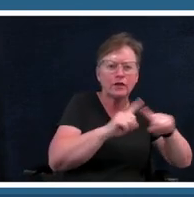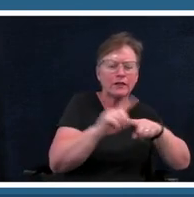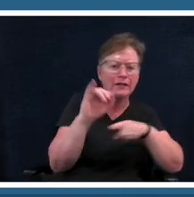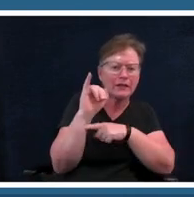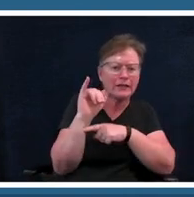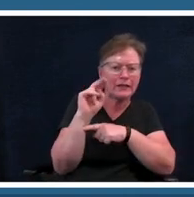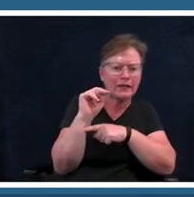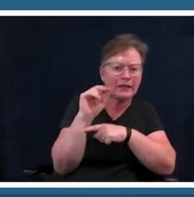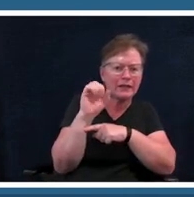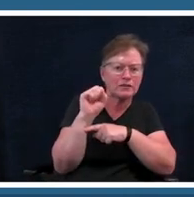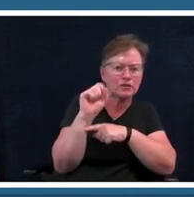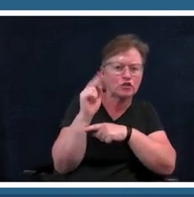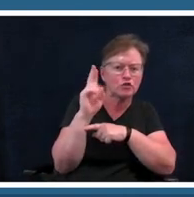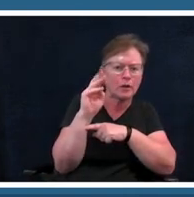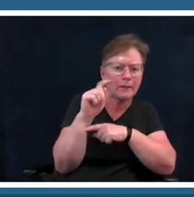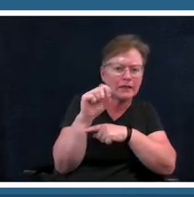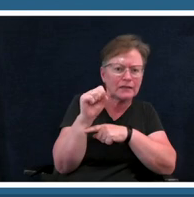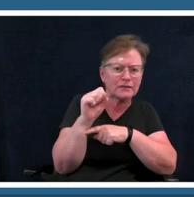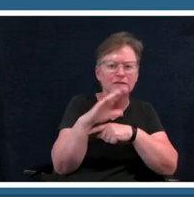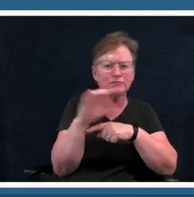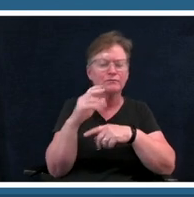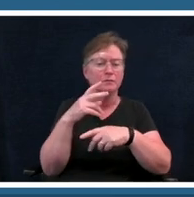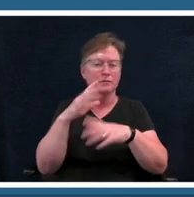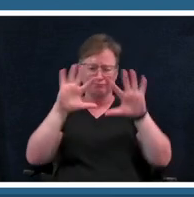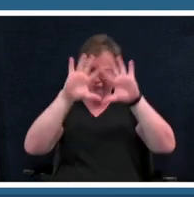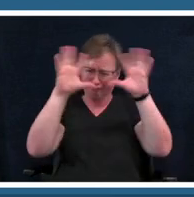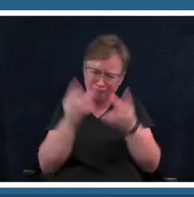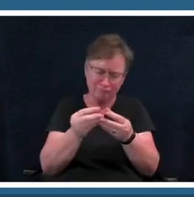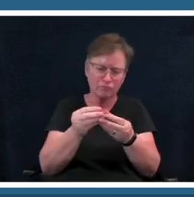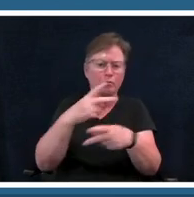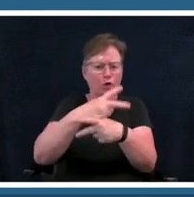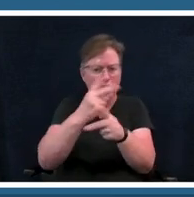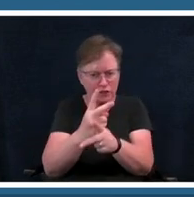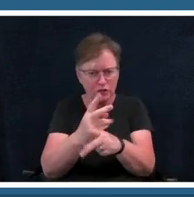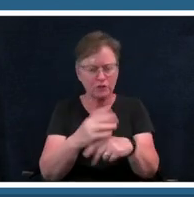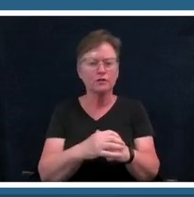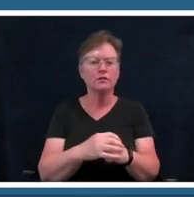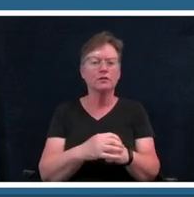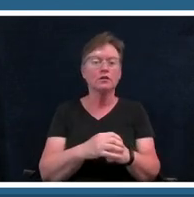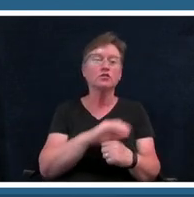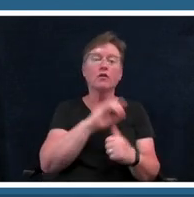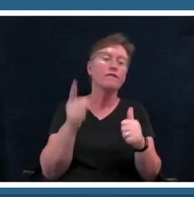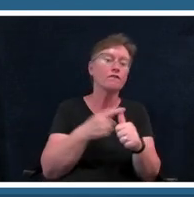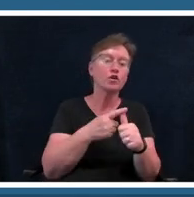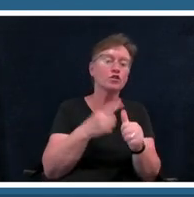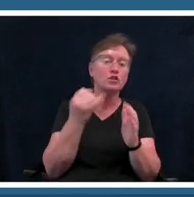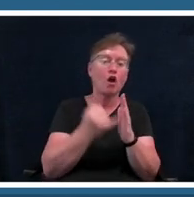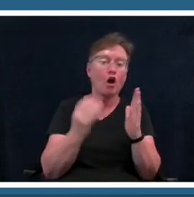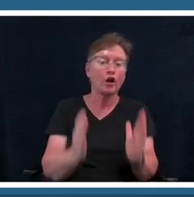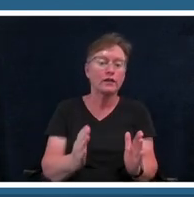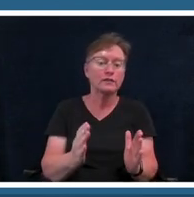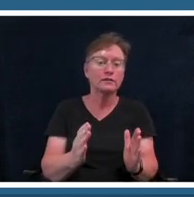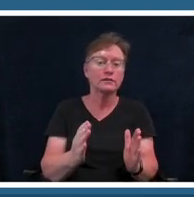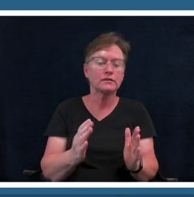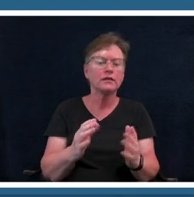so the first artist that i would like for us to listen to we can pull up